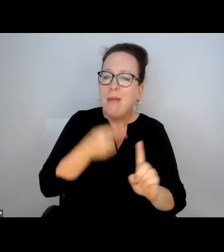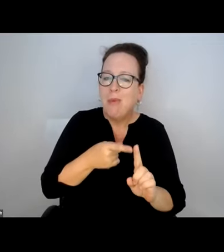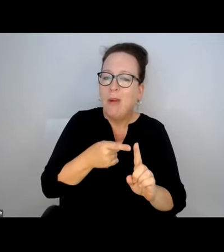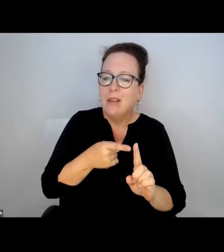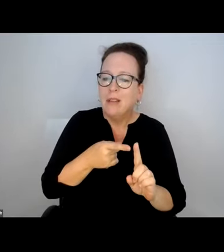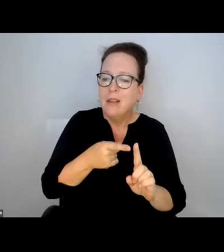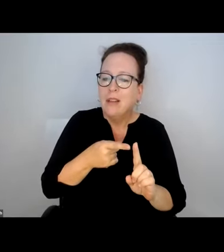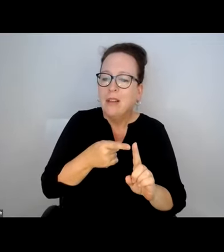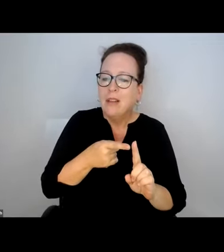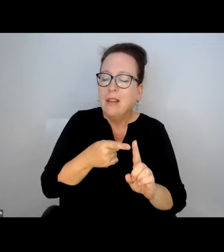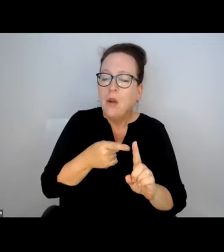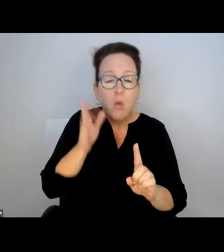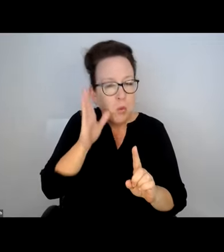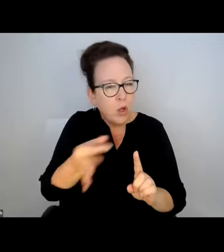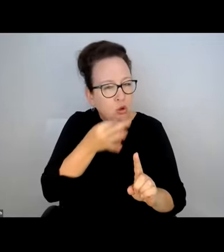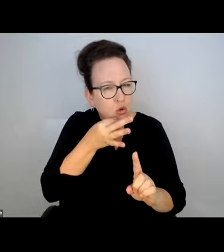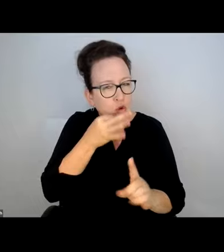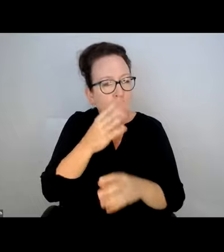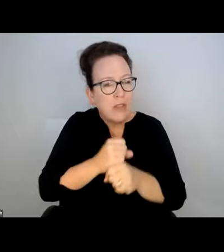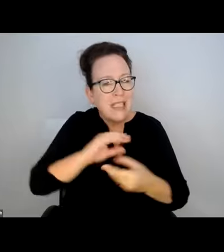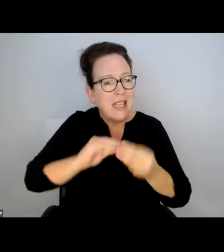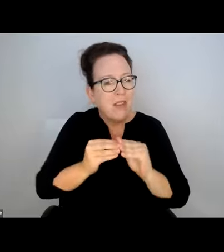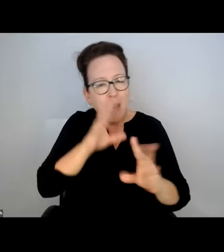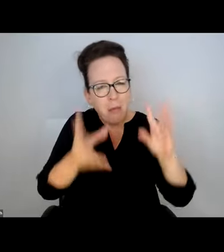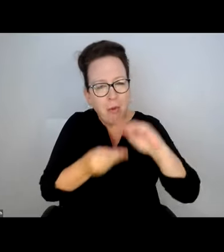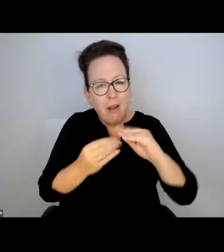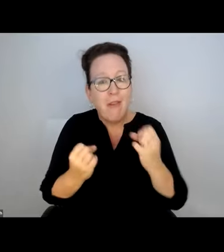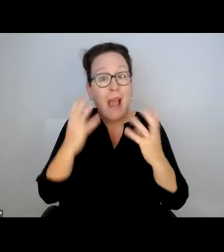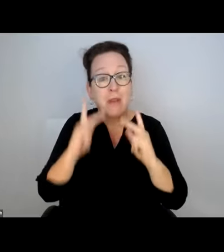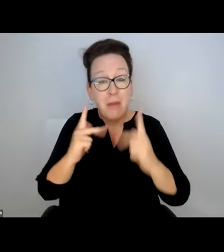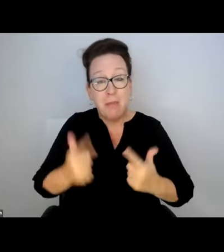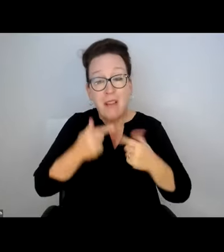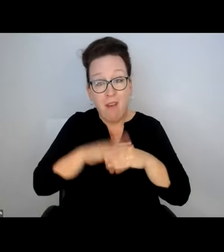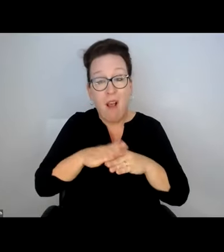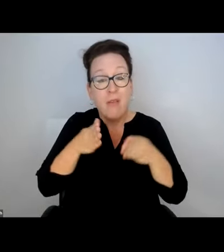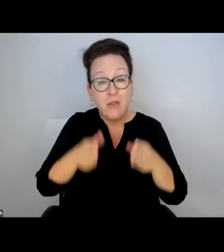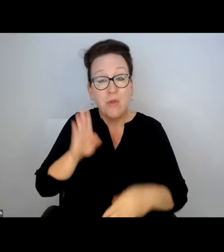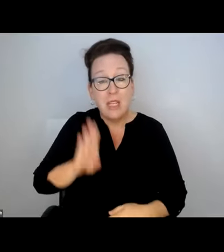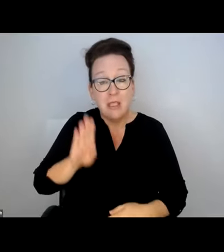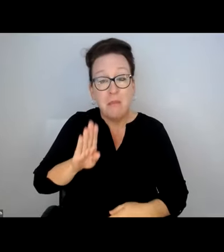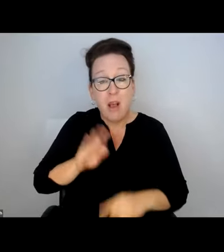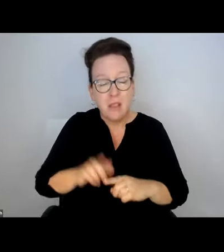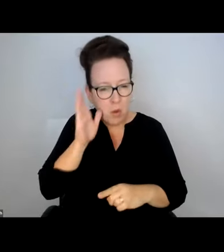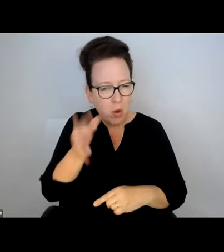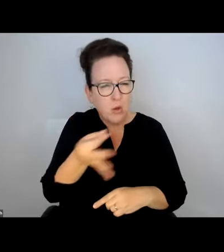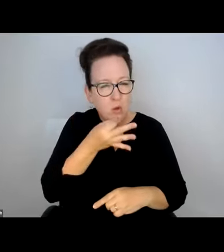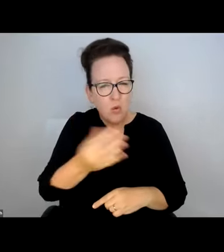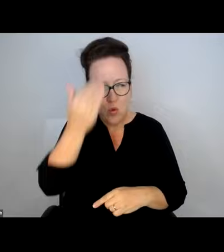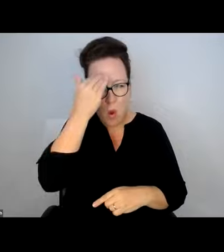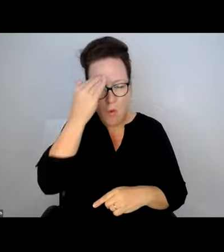IT GIVES PEOPLE SOME NORMALCY. THERE IS X NUMBER OR HUNDRED